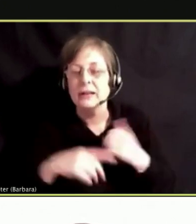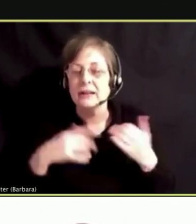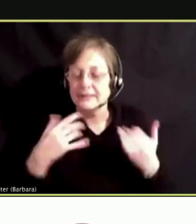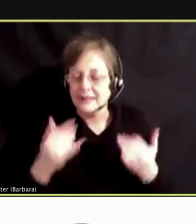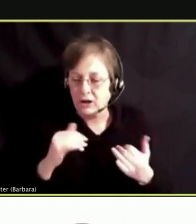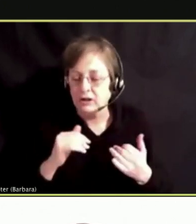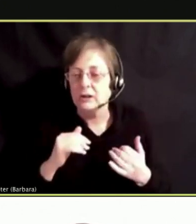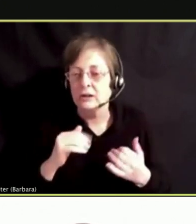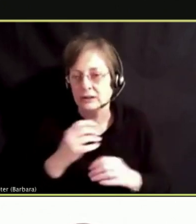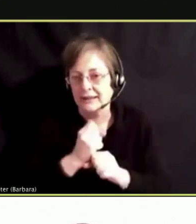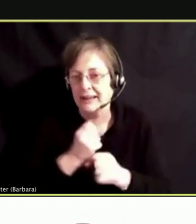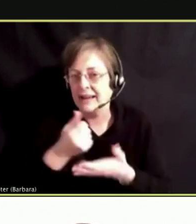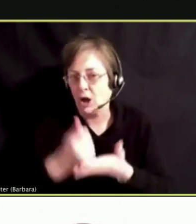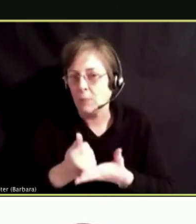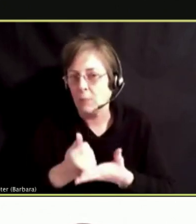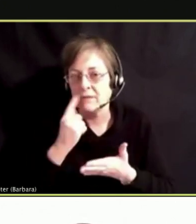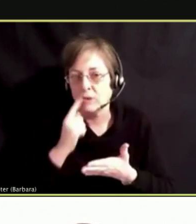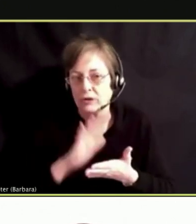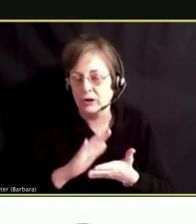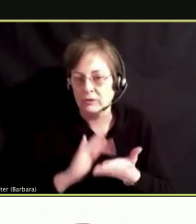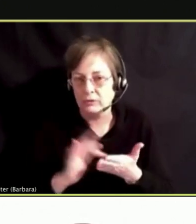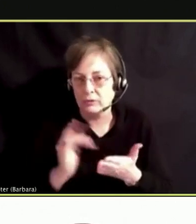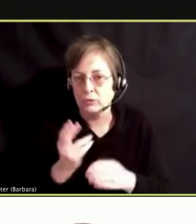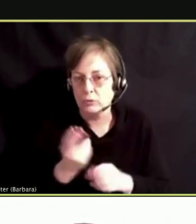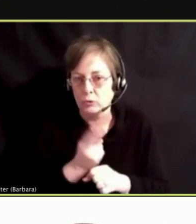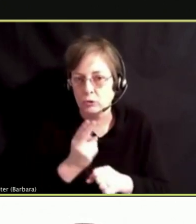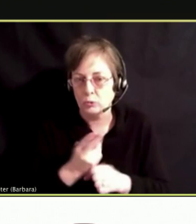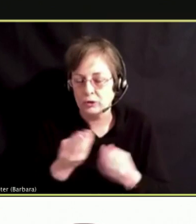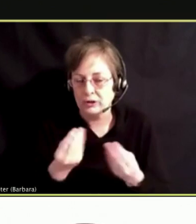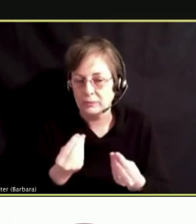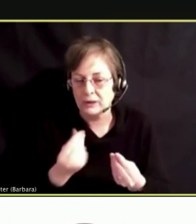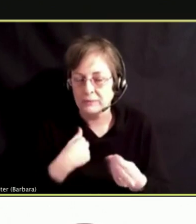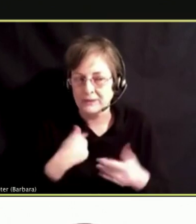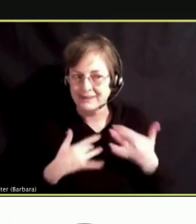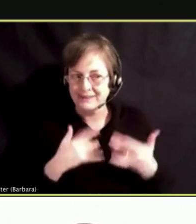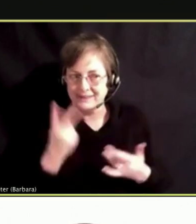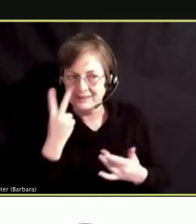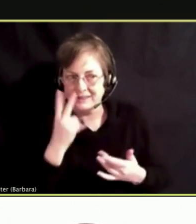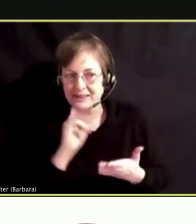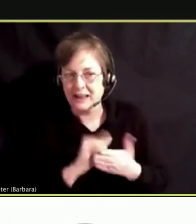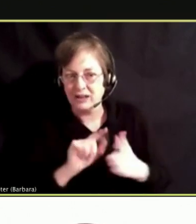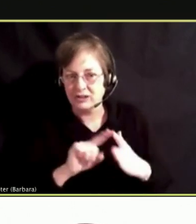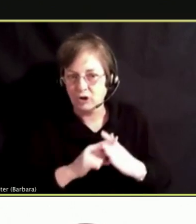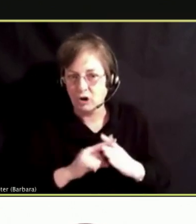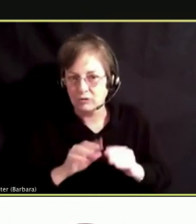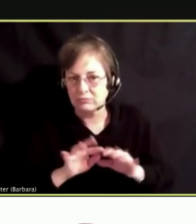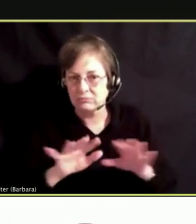AND JUST REALLY EXCITING TO SEE THIS INITIATIVE START IN OUR SCHOOLS.